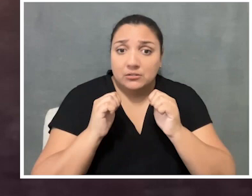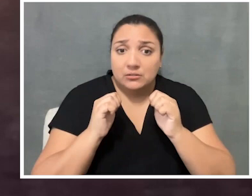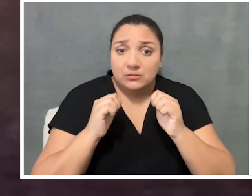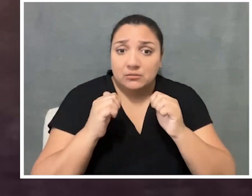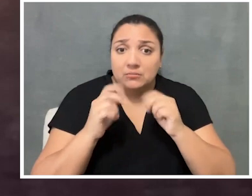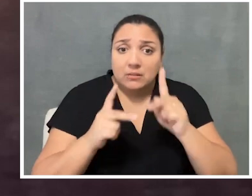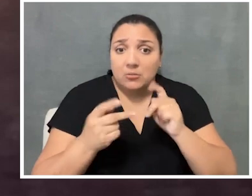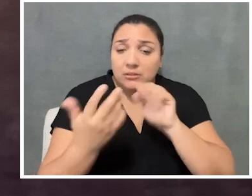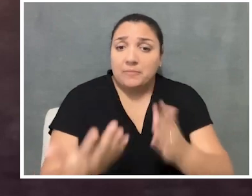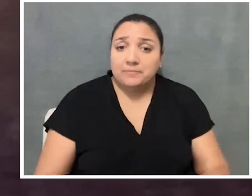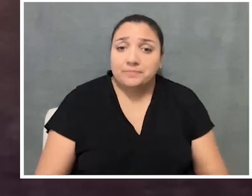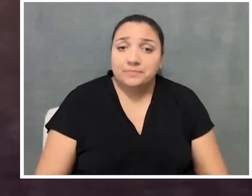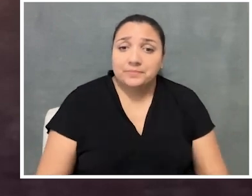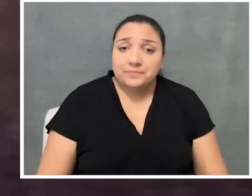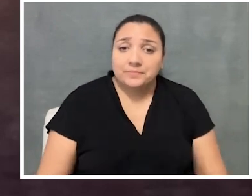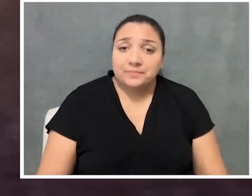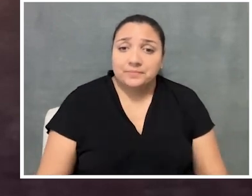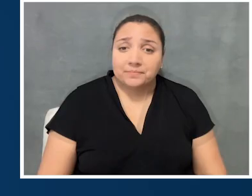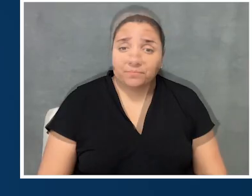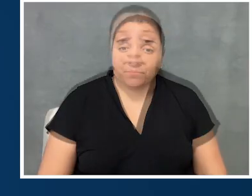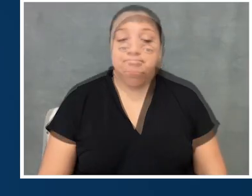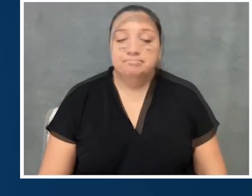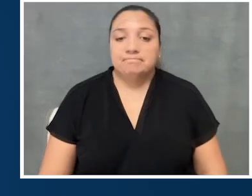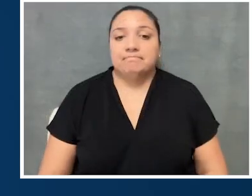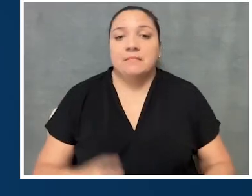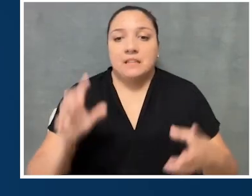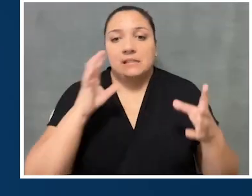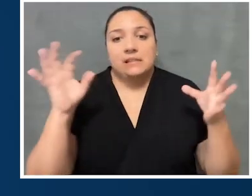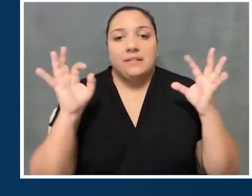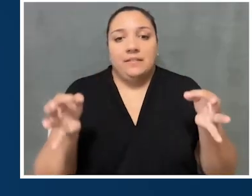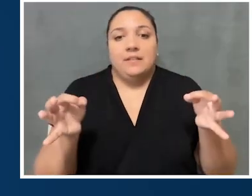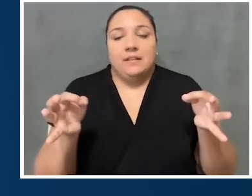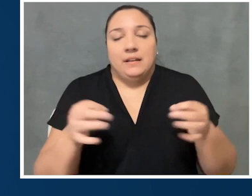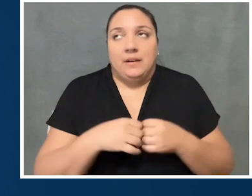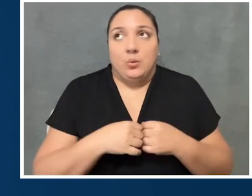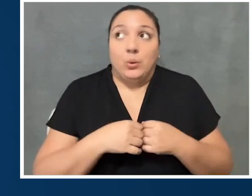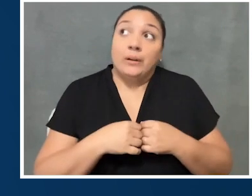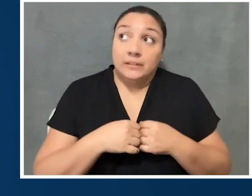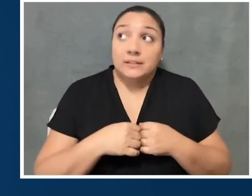changed the way things are being presented. Yeah. It's definitely, yeah,